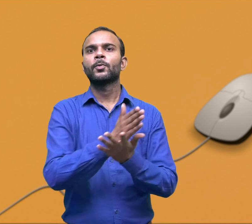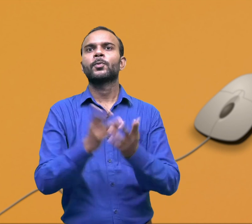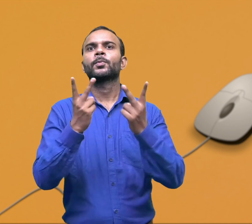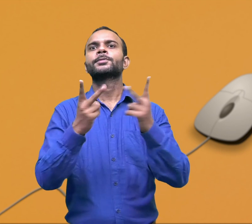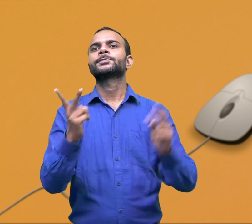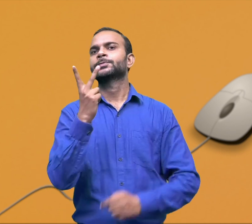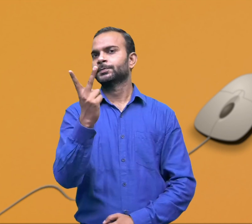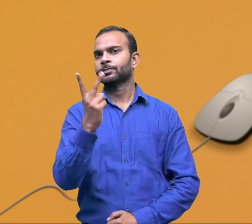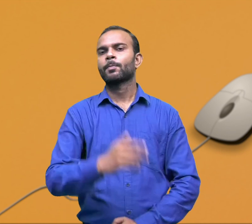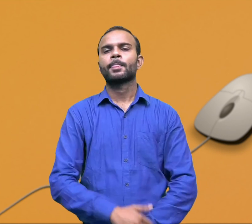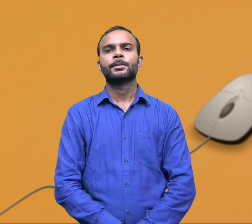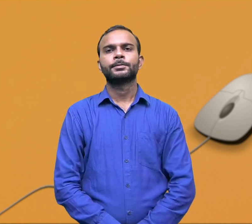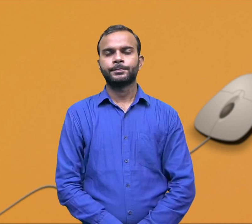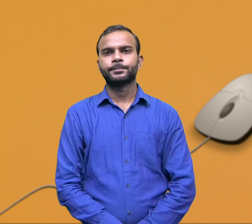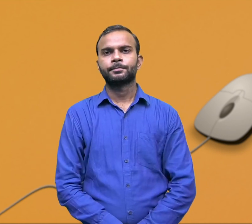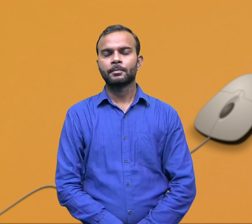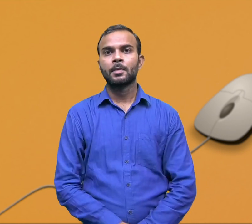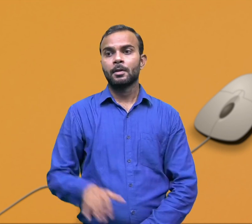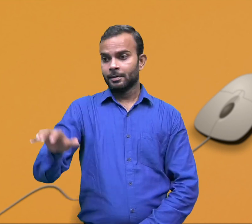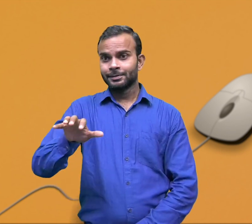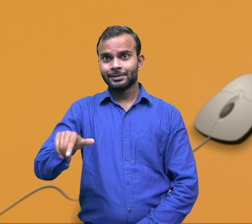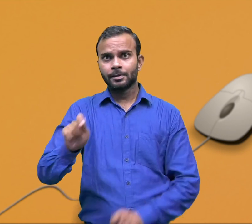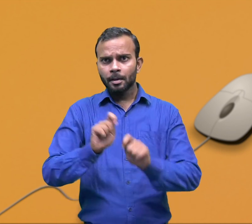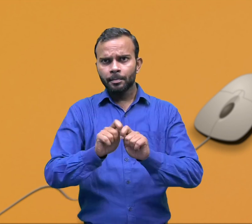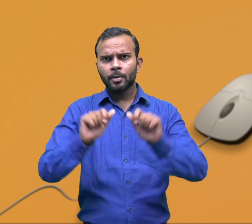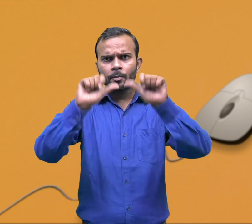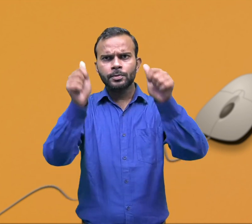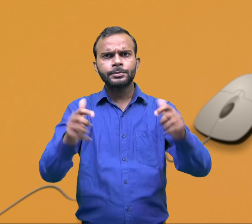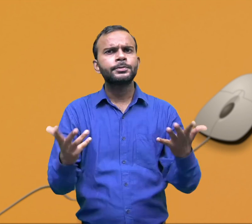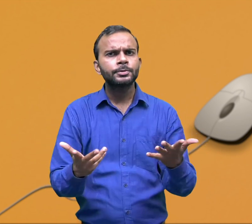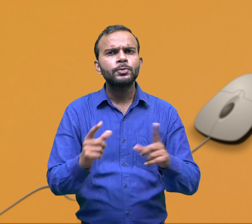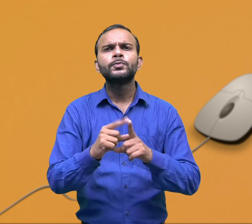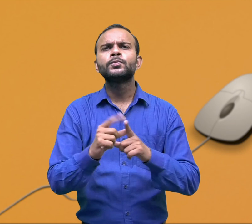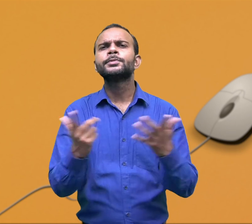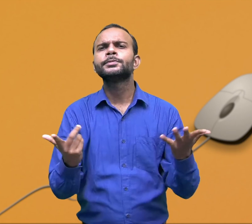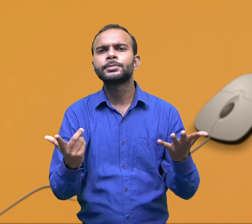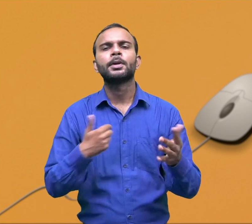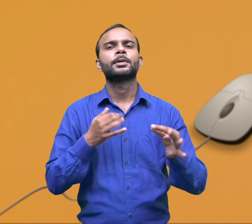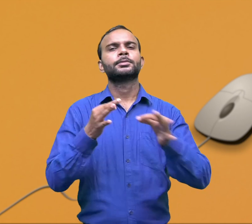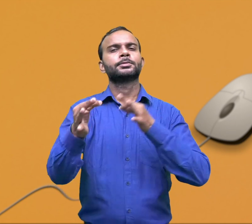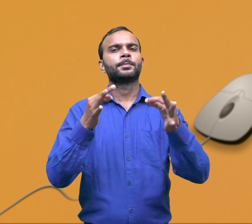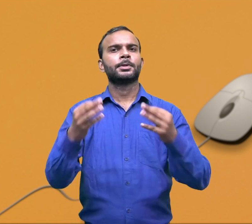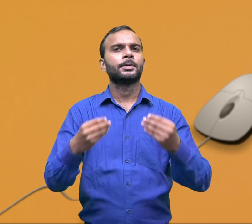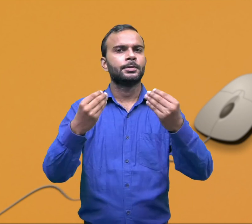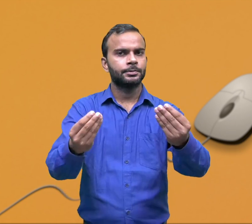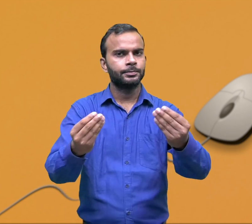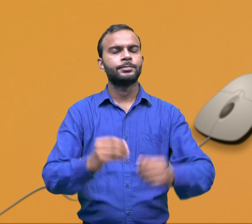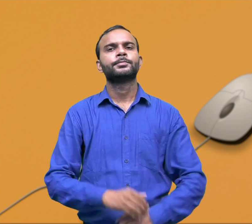So these are the two types of mouse. What are the functions of a mouse? Let me elaborate.